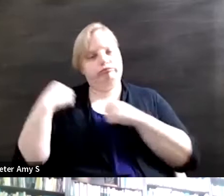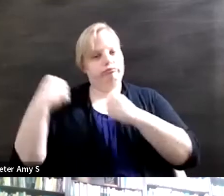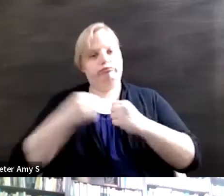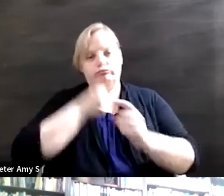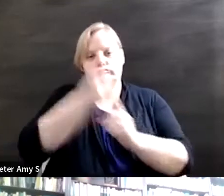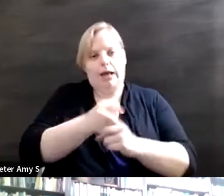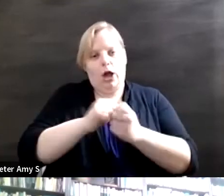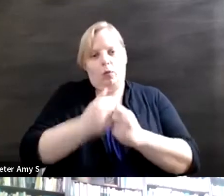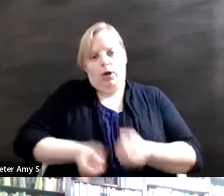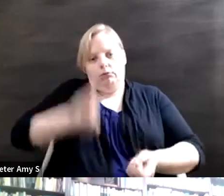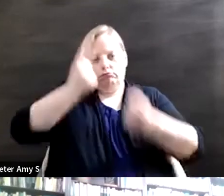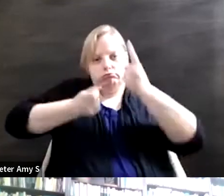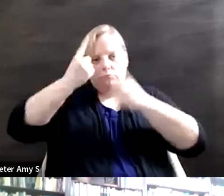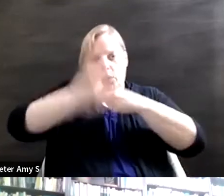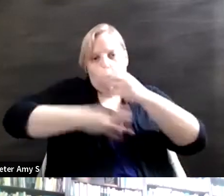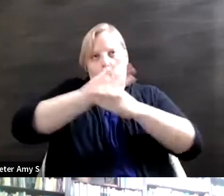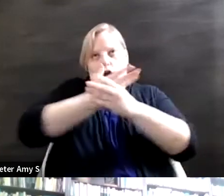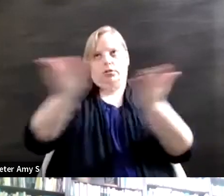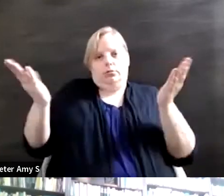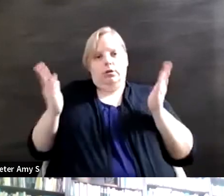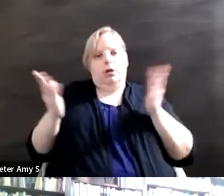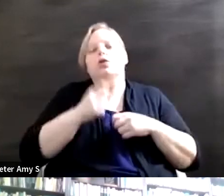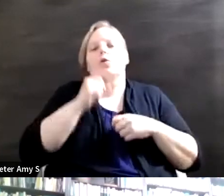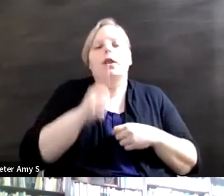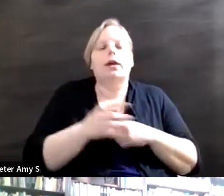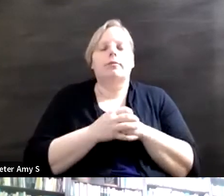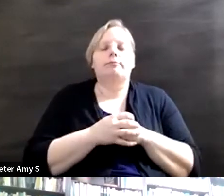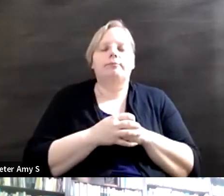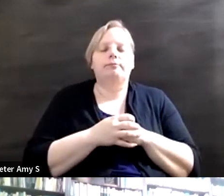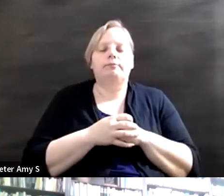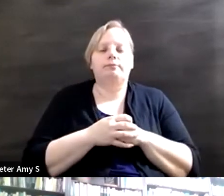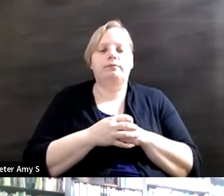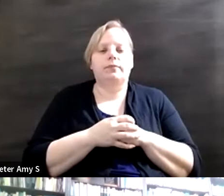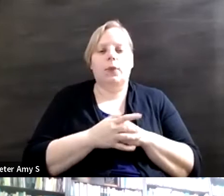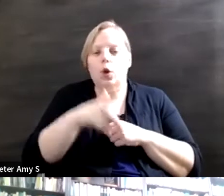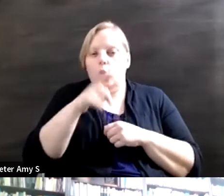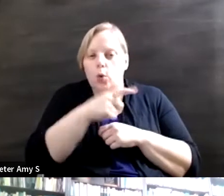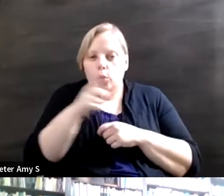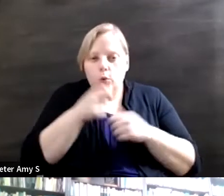world around us and so there's a little bit to be said about who do you follow. What's the feed